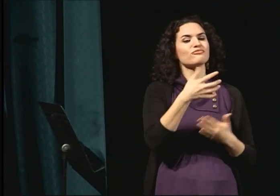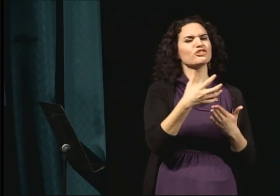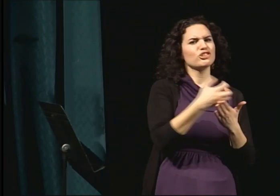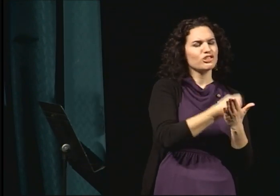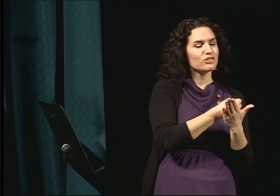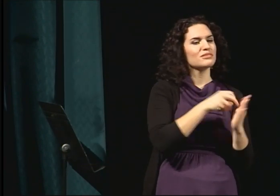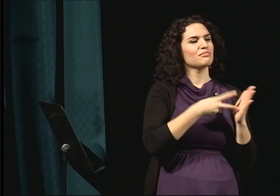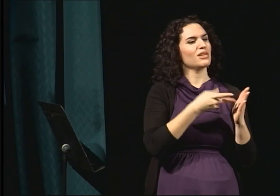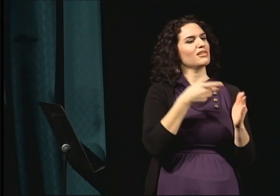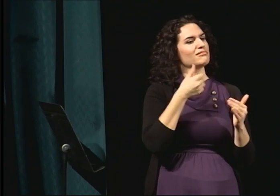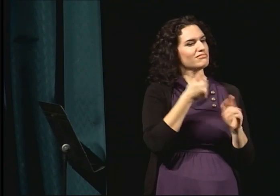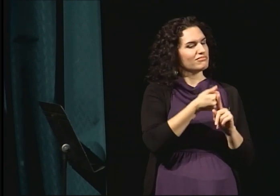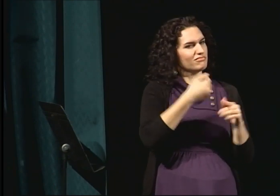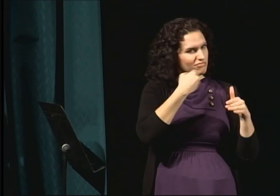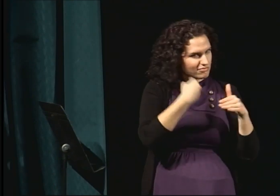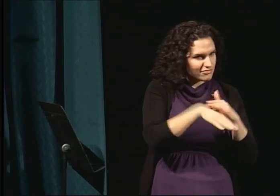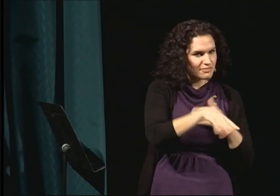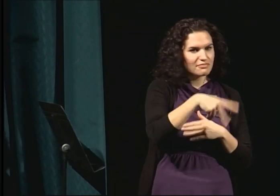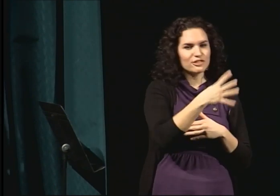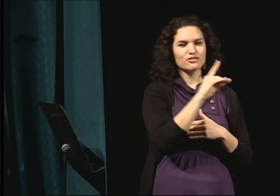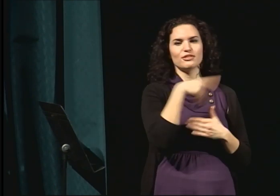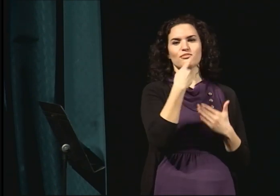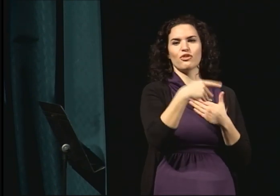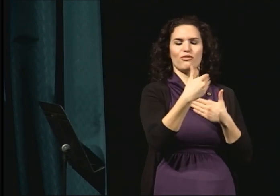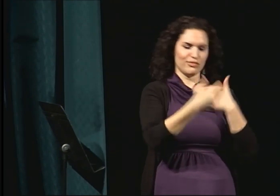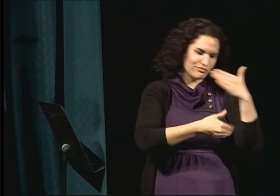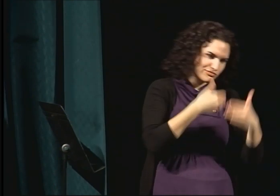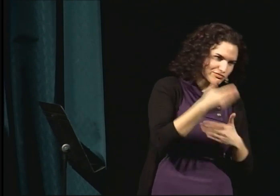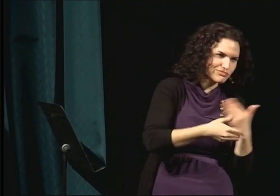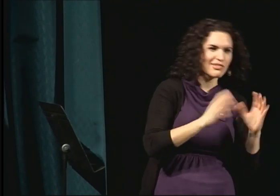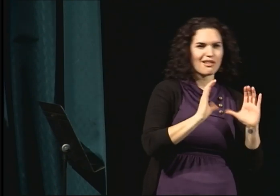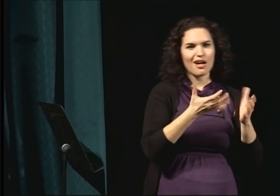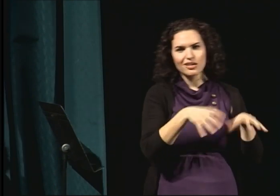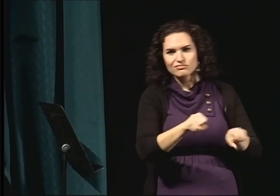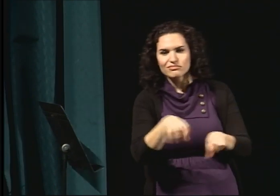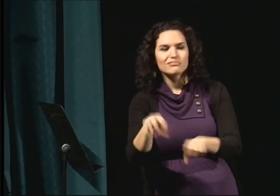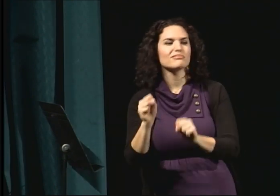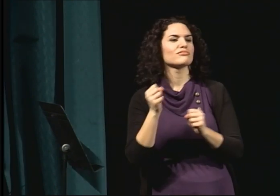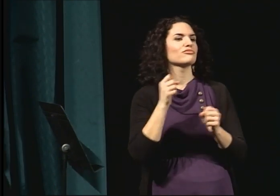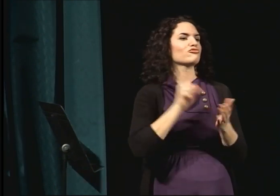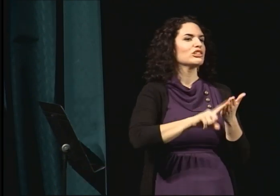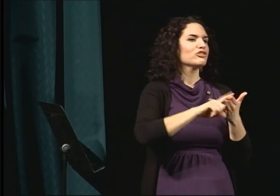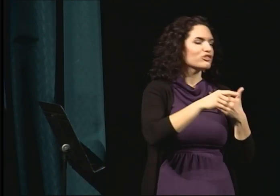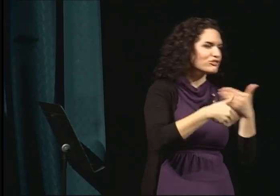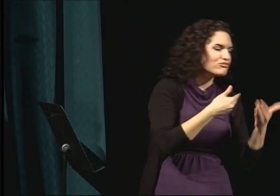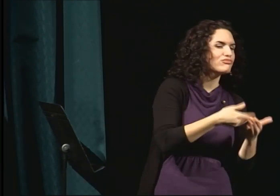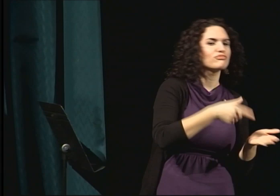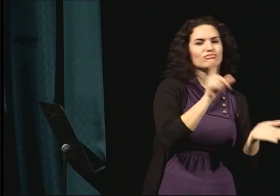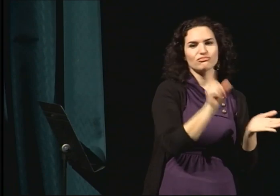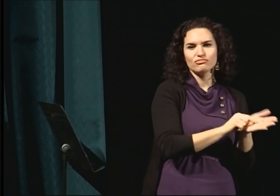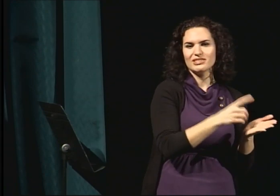a PhD program and went through the course requirements and did your dissertation and your research requirements in order to fulfill that.